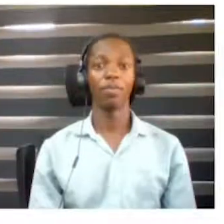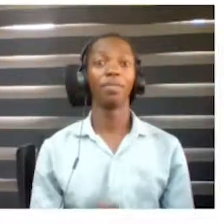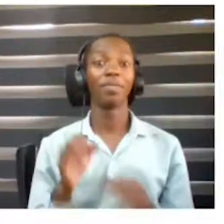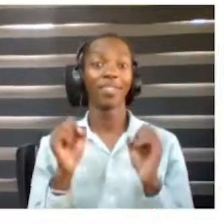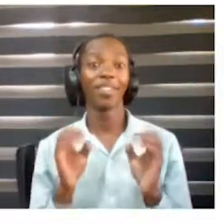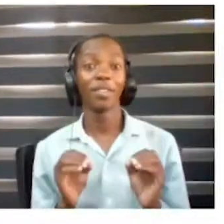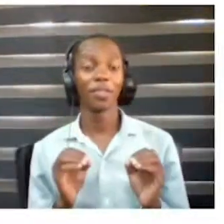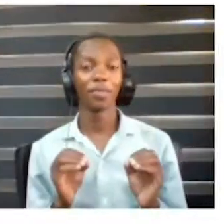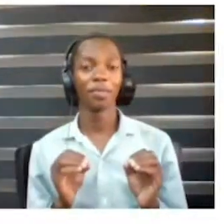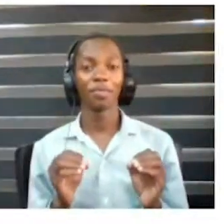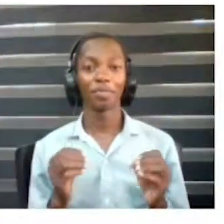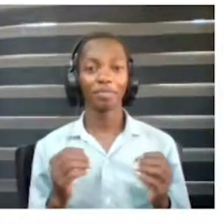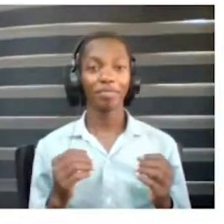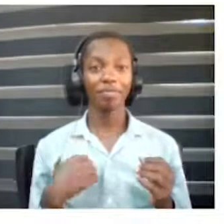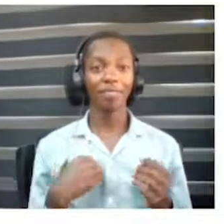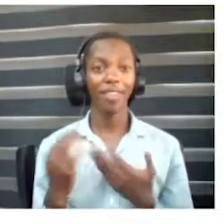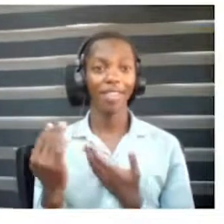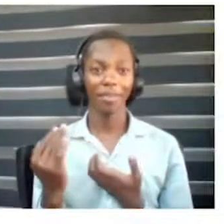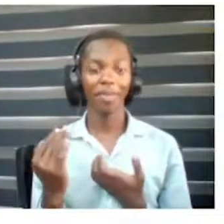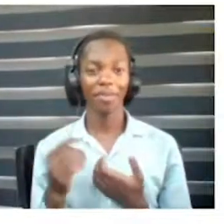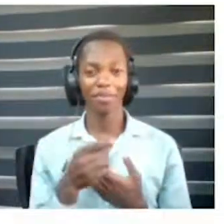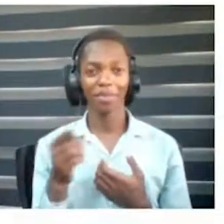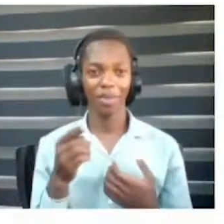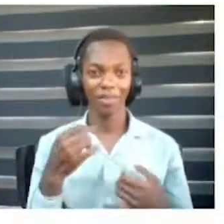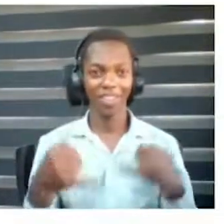I hope you enjoyed the two finalists.